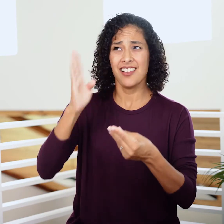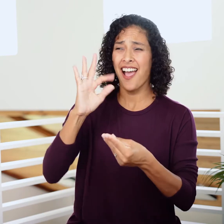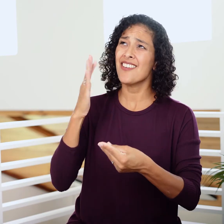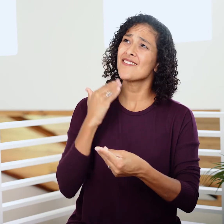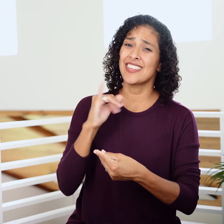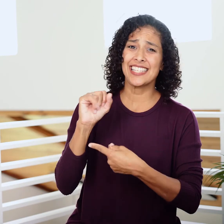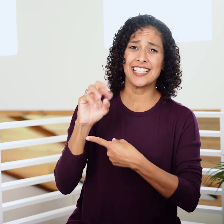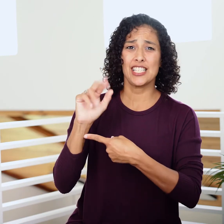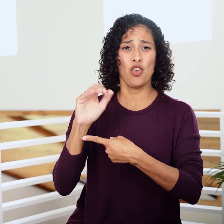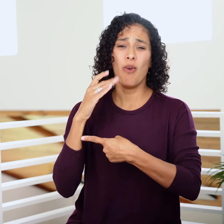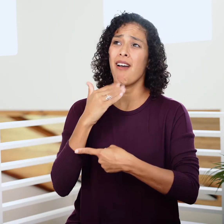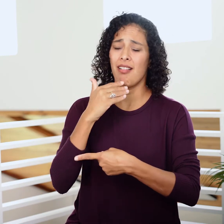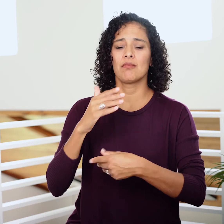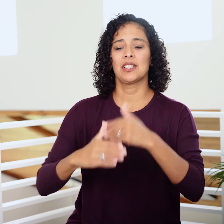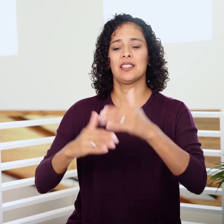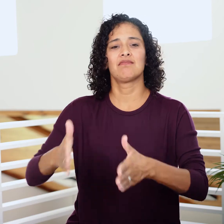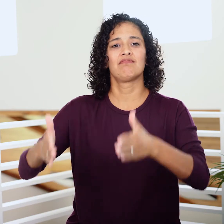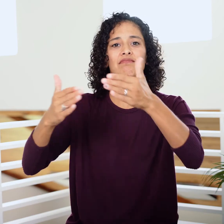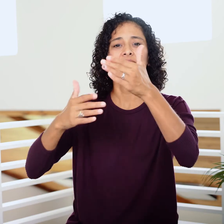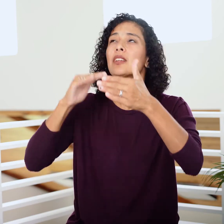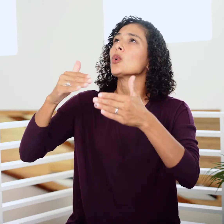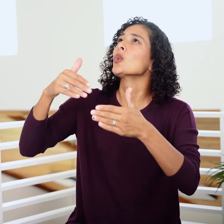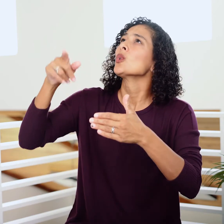He names it “God, the God of Israel”, honoring the God who drew